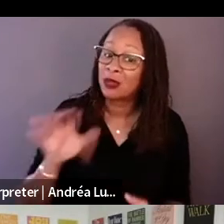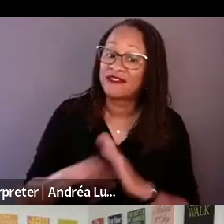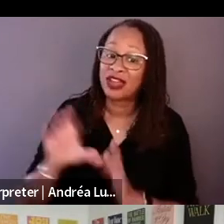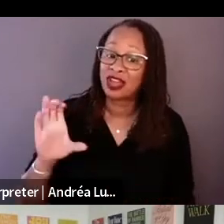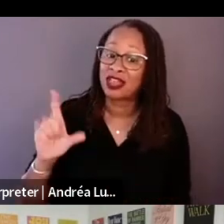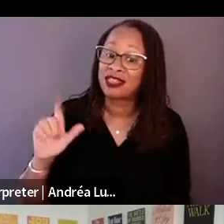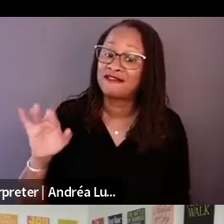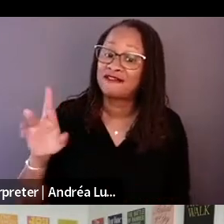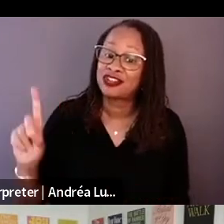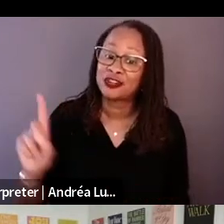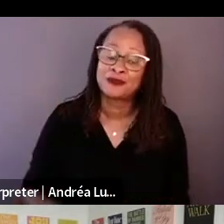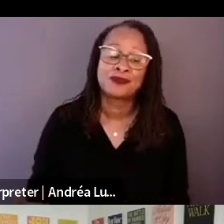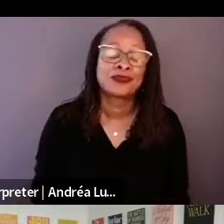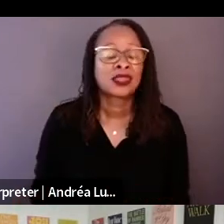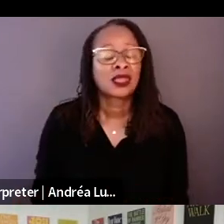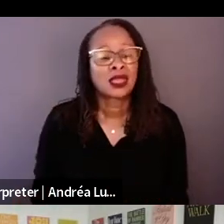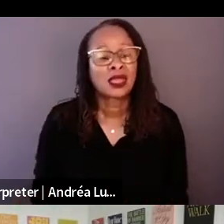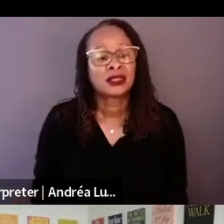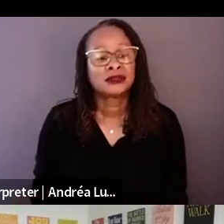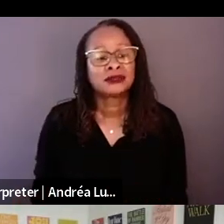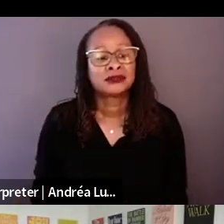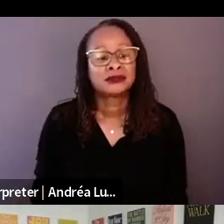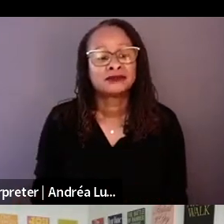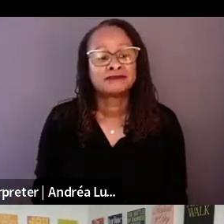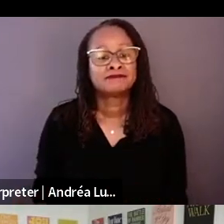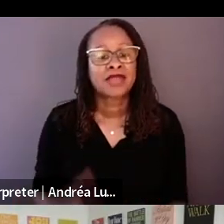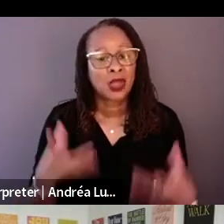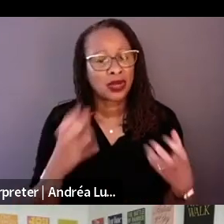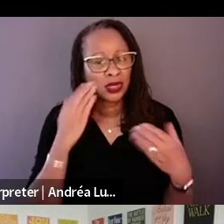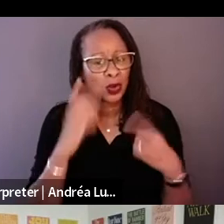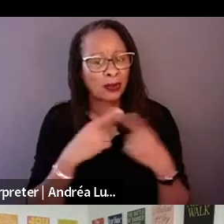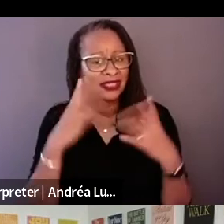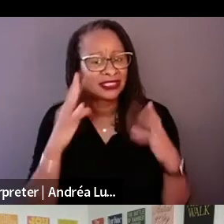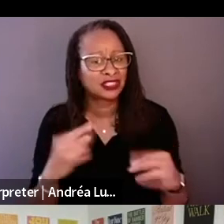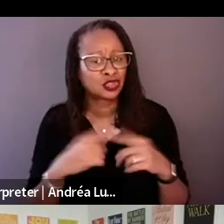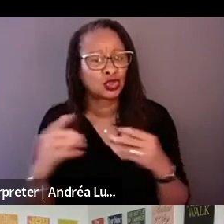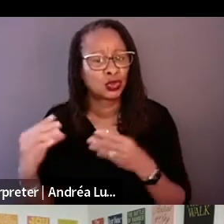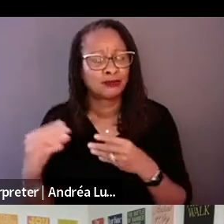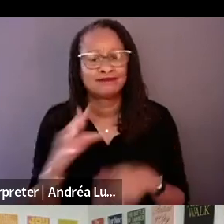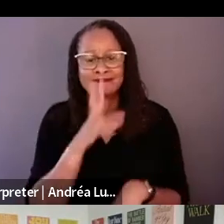I kept on thinking this reminds me of something, your voice.